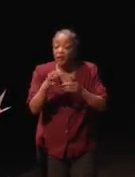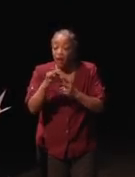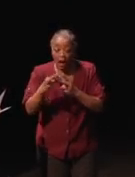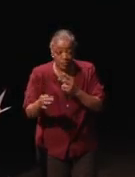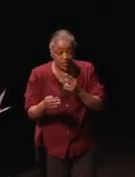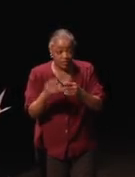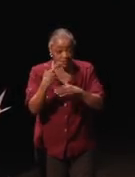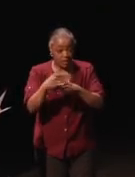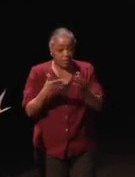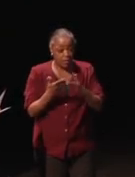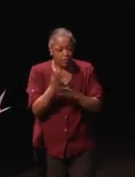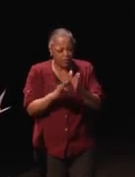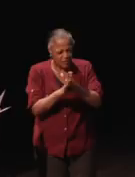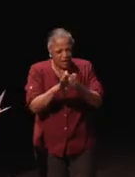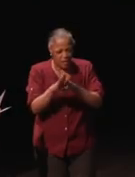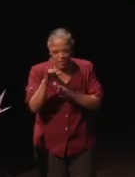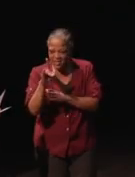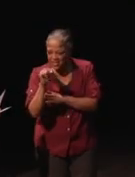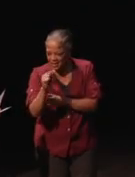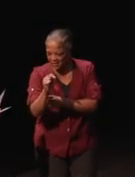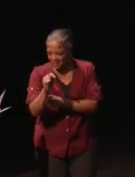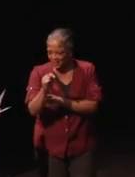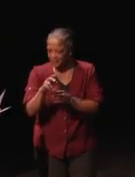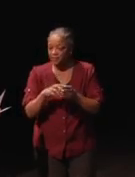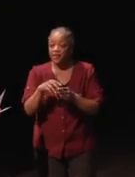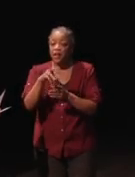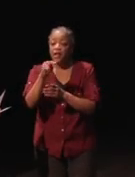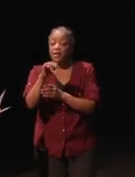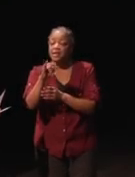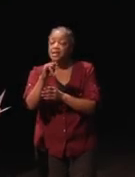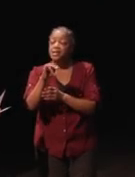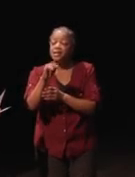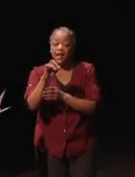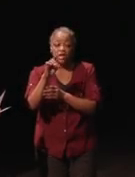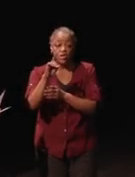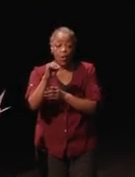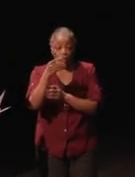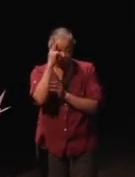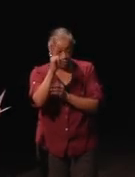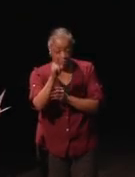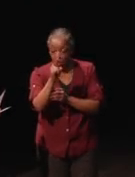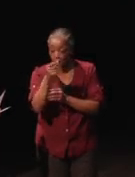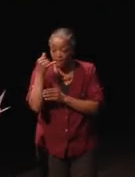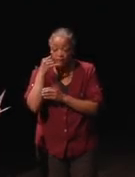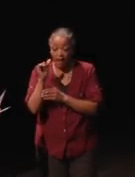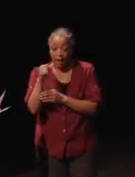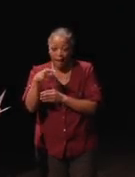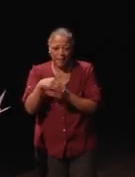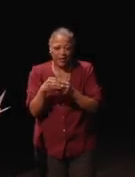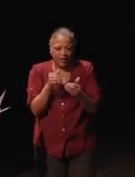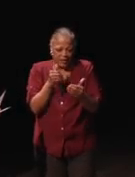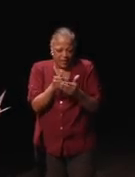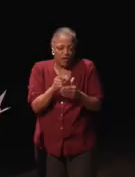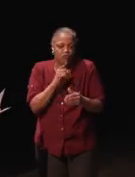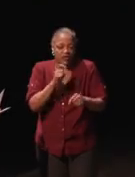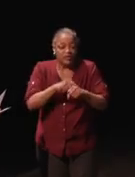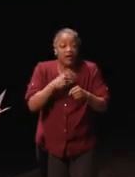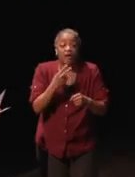through its development kit. Nintendo smartphone app provides near real-time voice chat functionality,